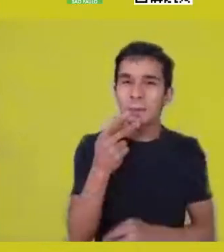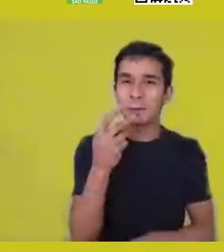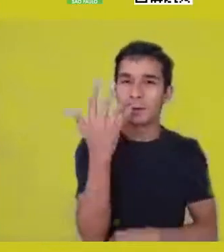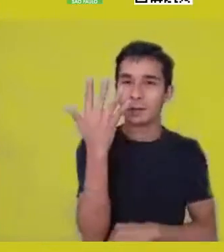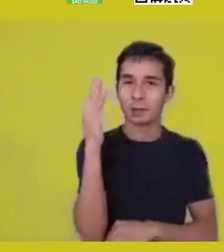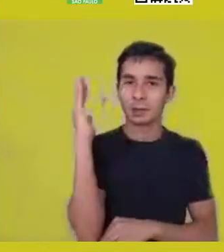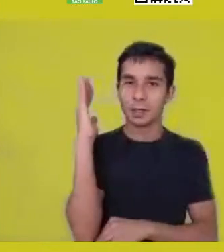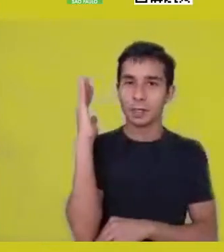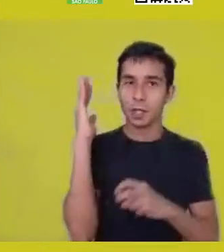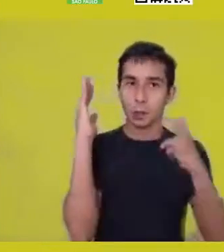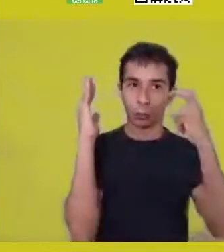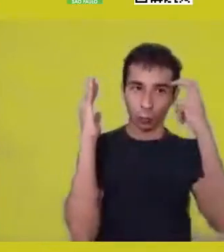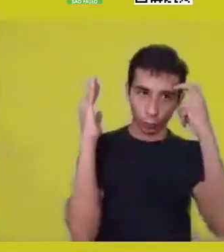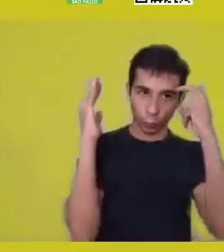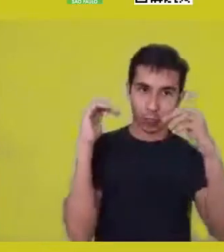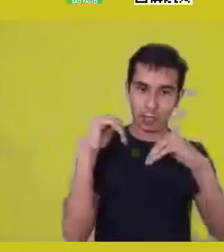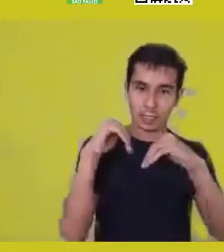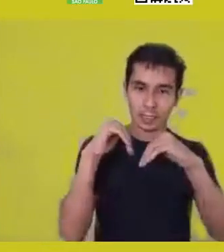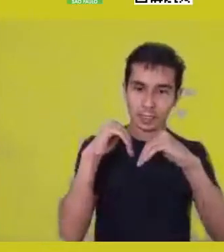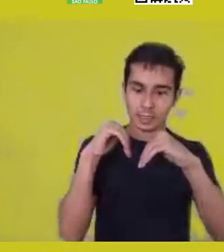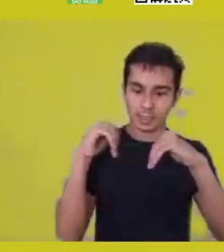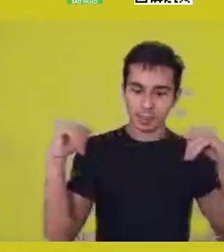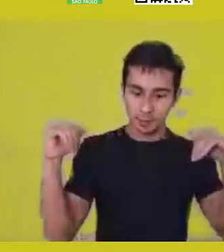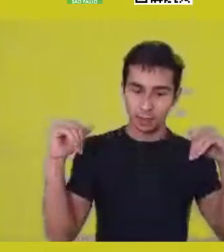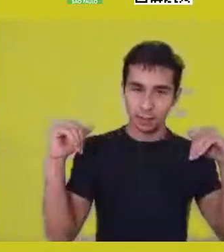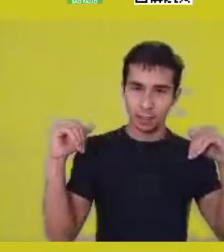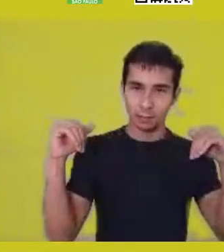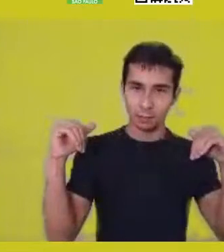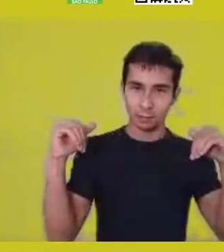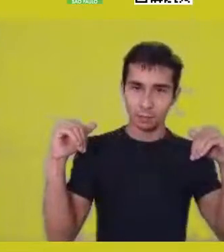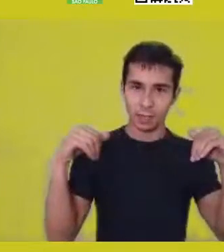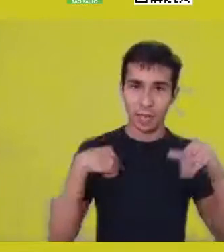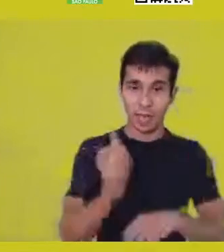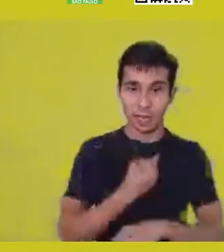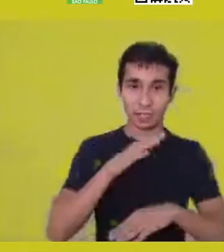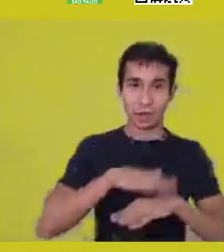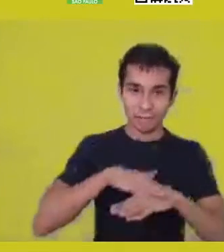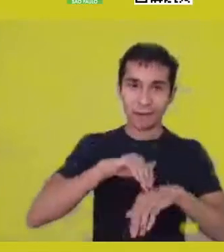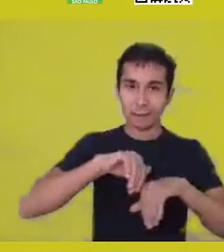and all these separations, we need to think also how art